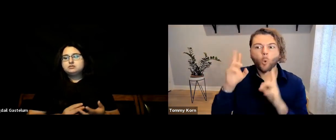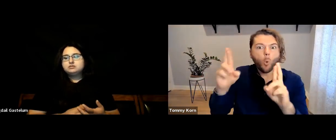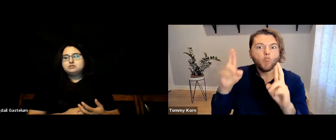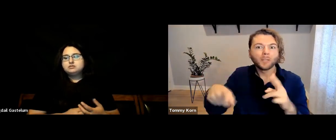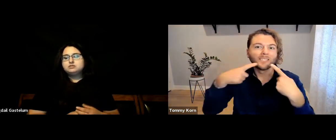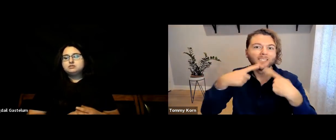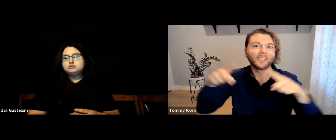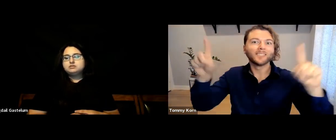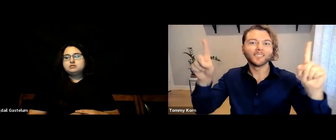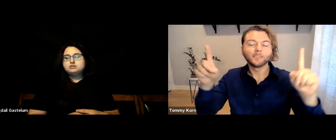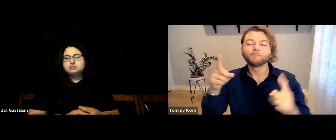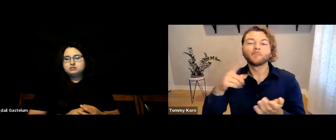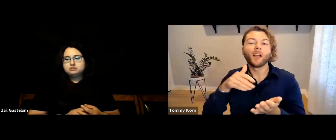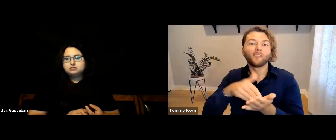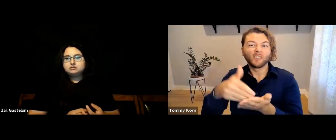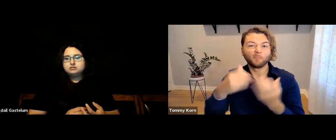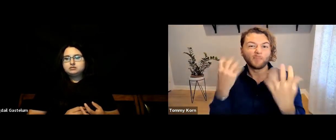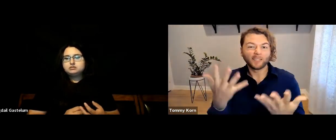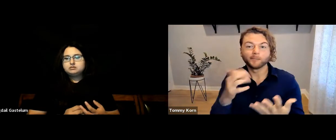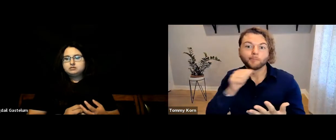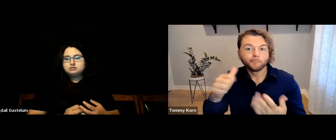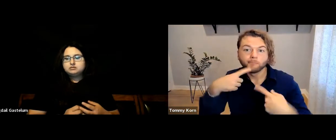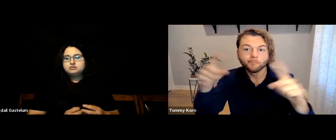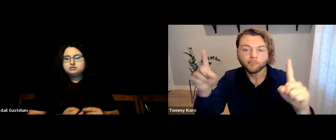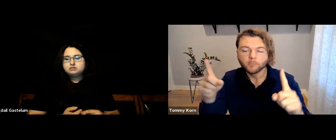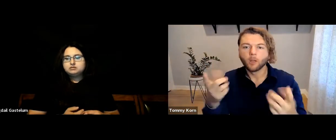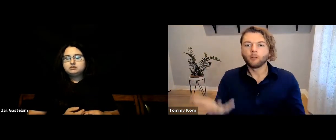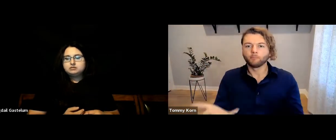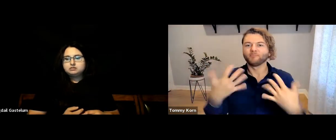and just hope everything works out.